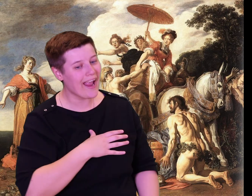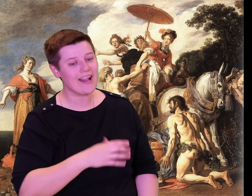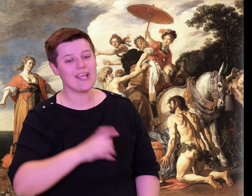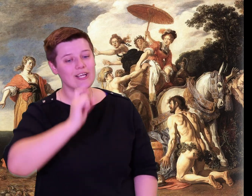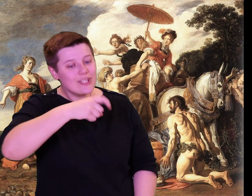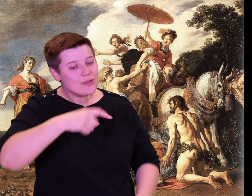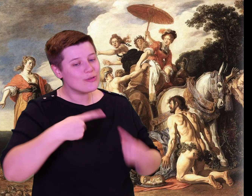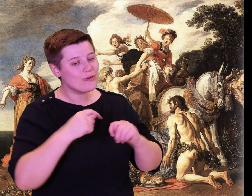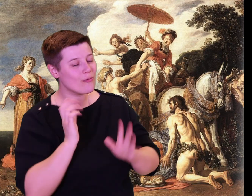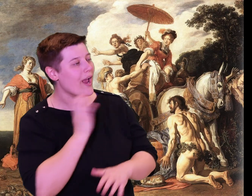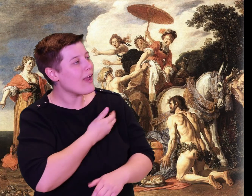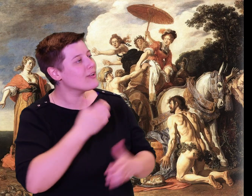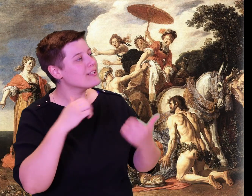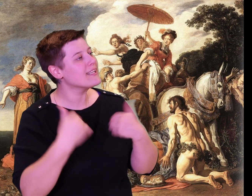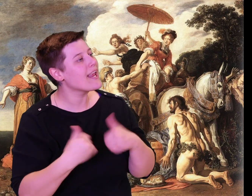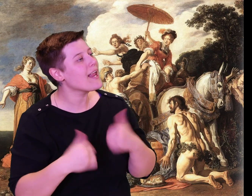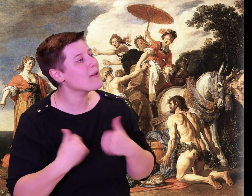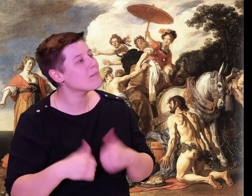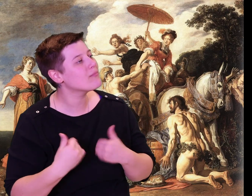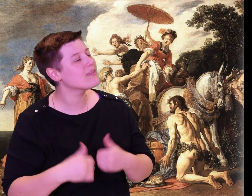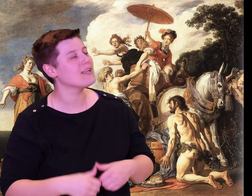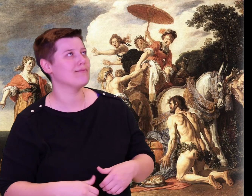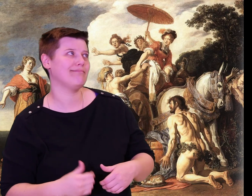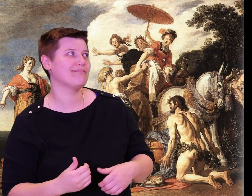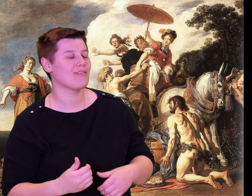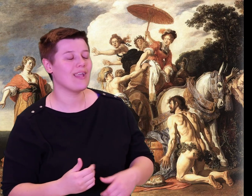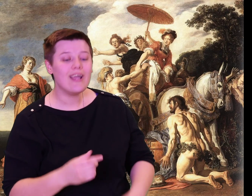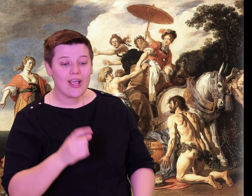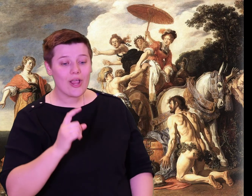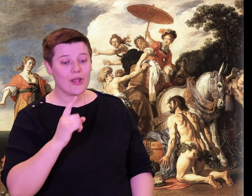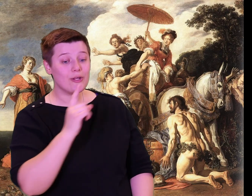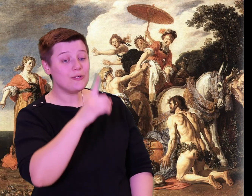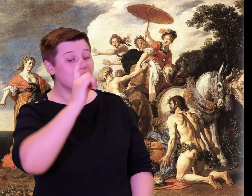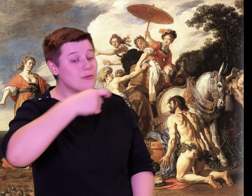know any sports; it seems you would.